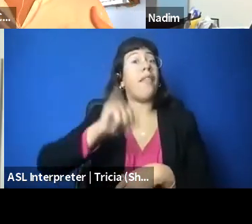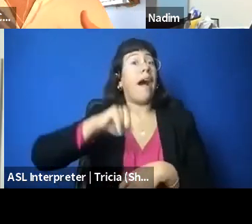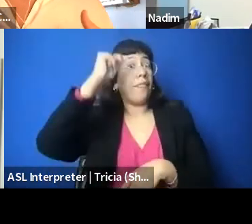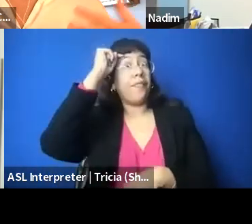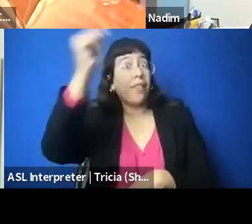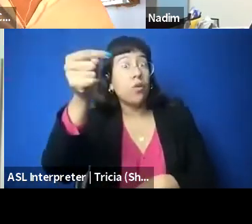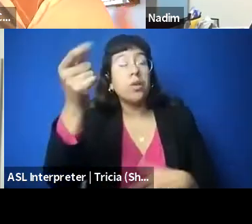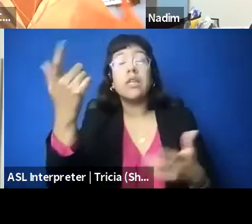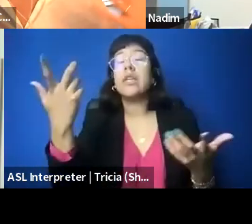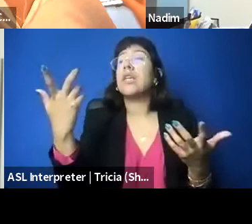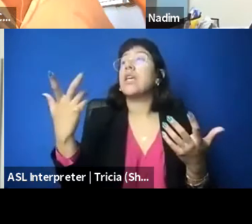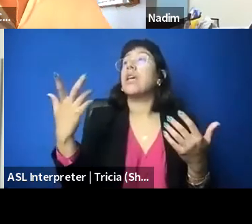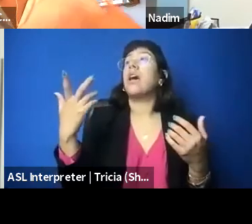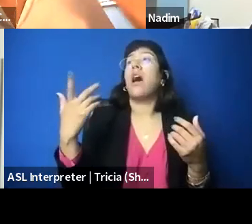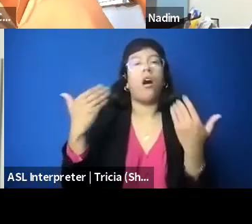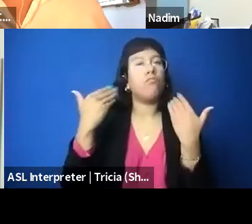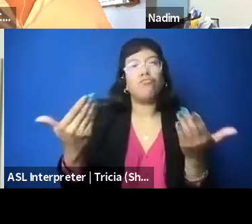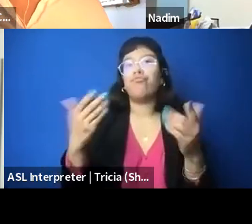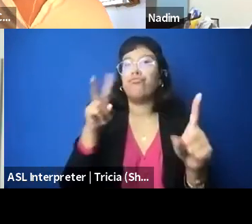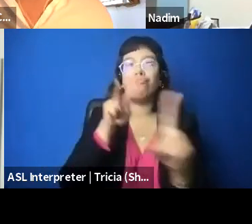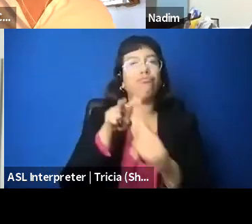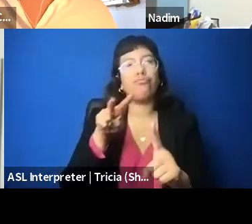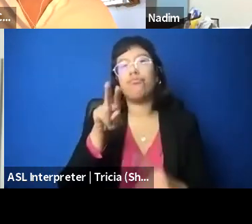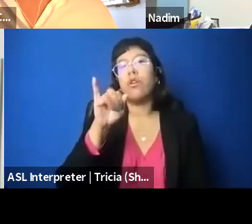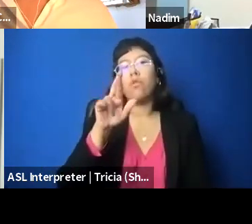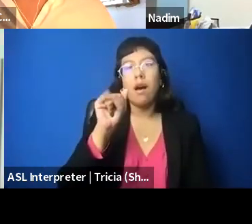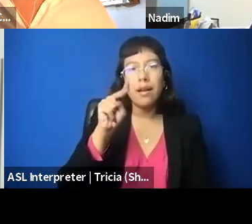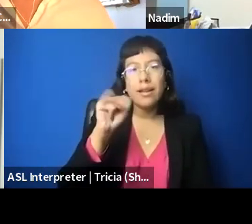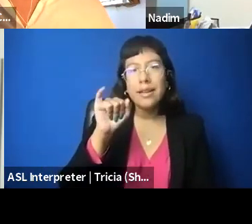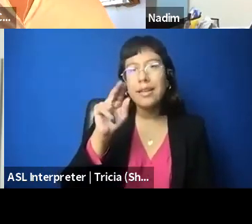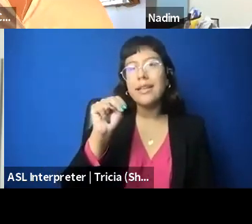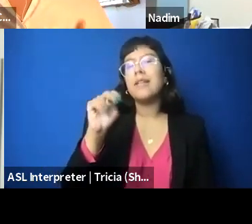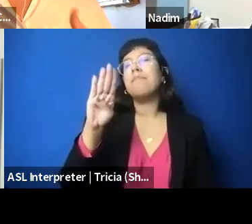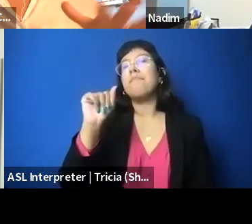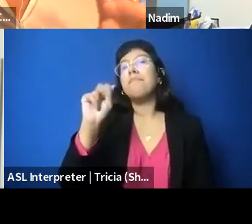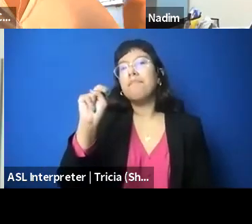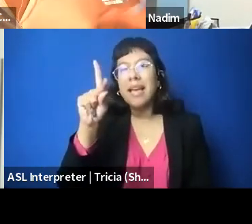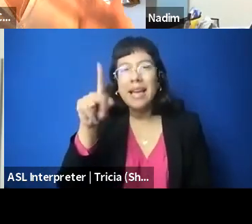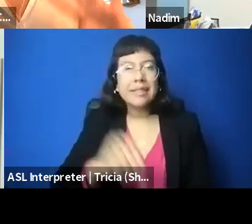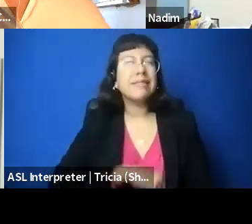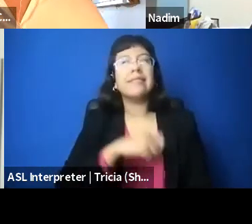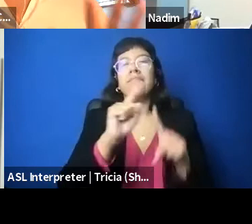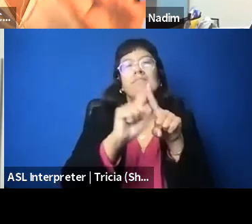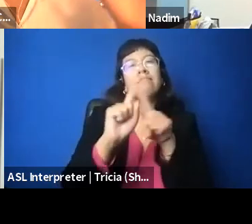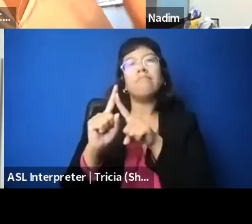Iranian banks, Lebanese banks, by victims of terrorism, that's kind of been like the first gen of a lot of that litigation,